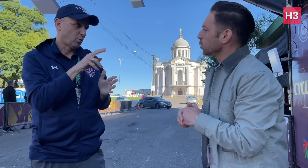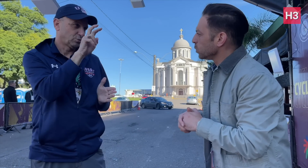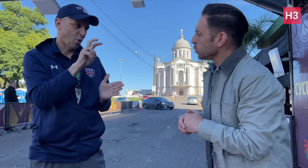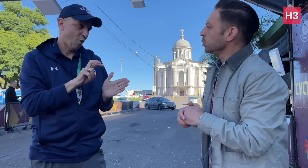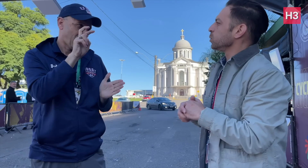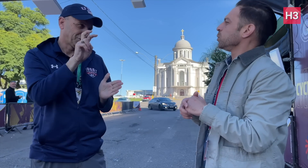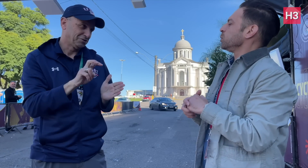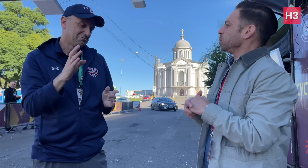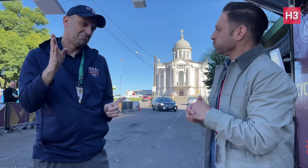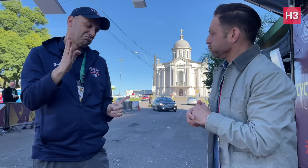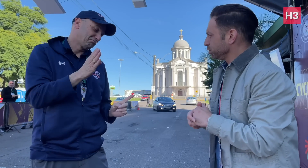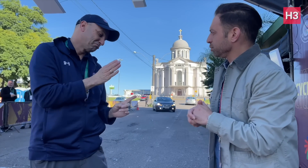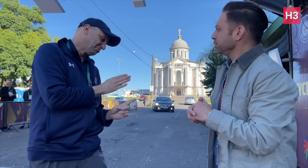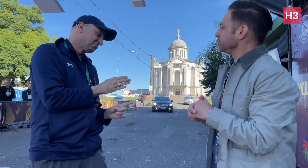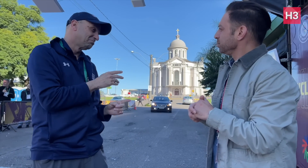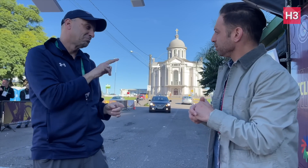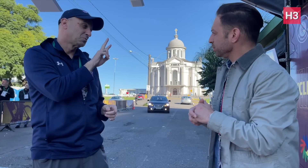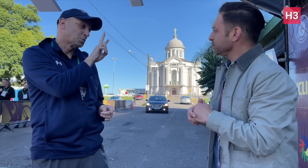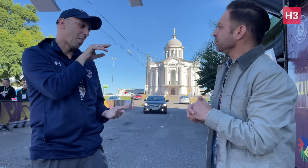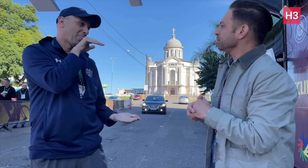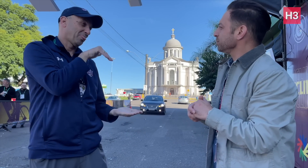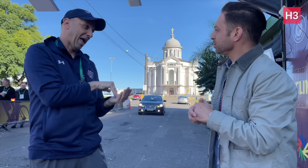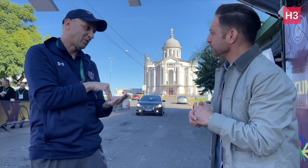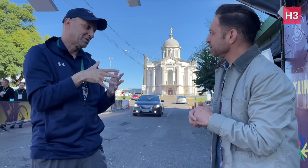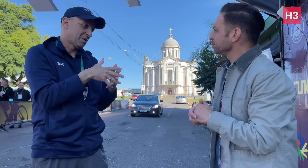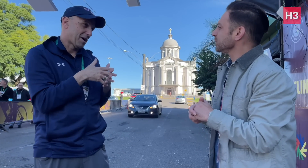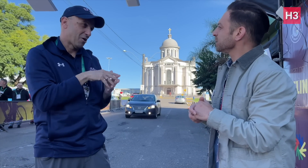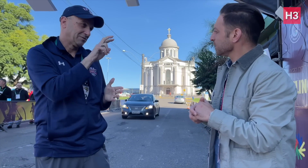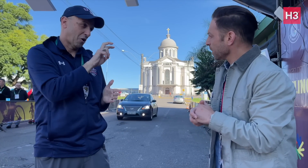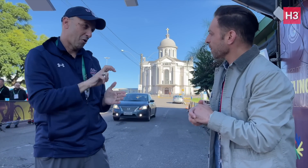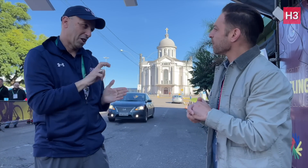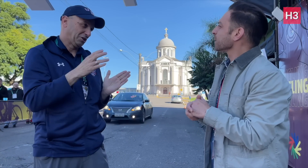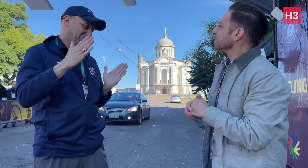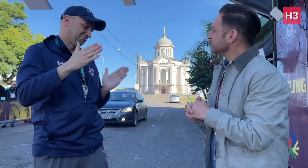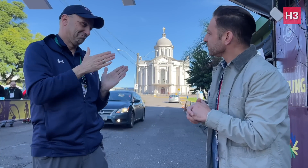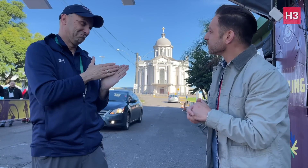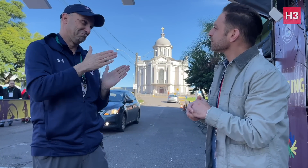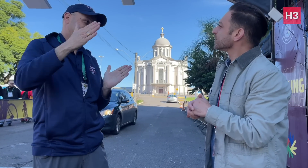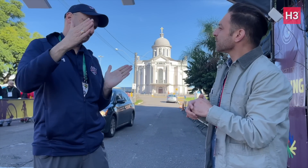from $10,000 US dollars to $2,000 US dollars.